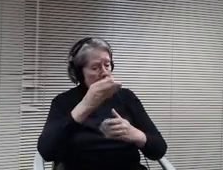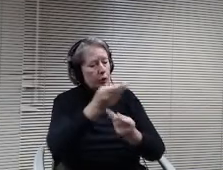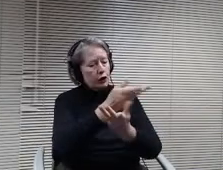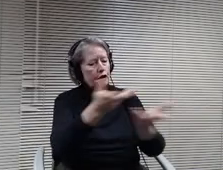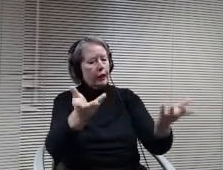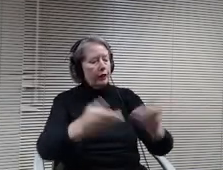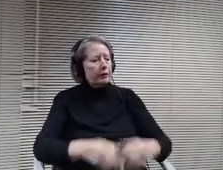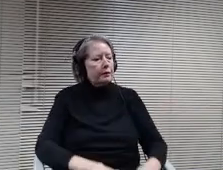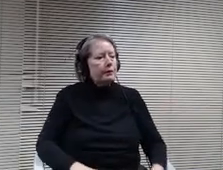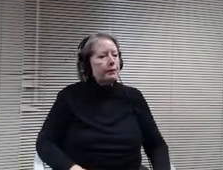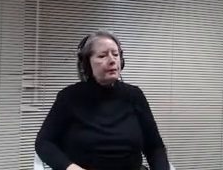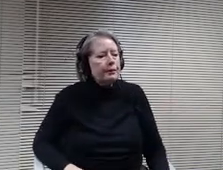Thanks.